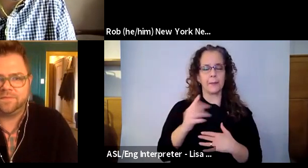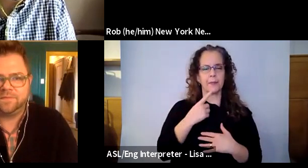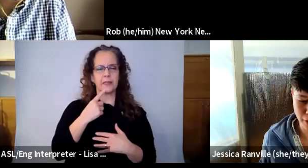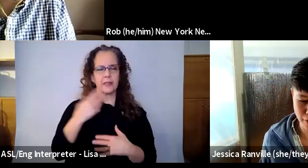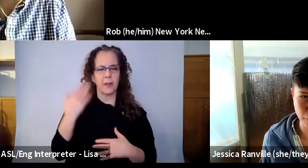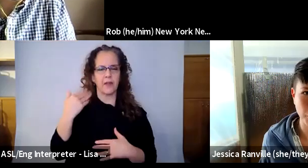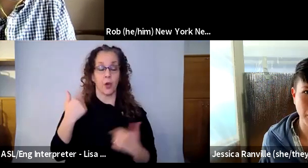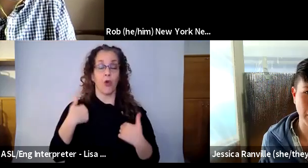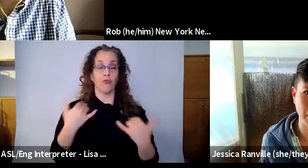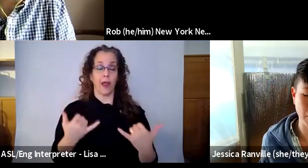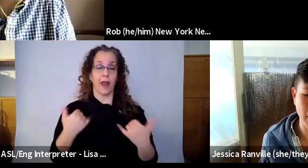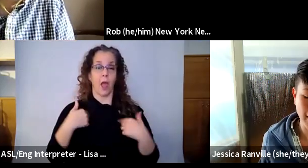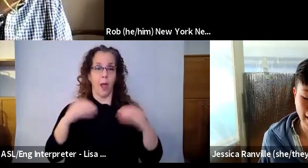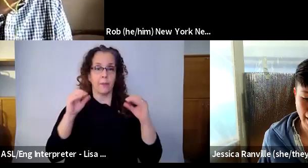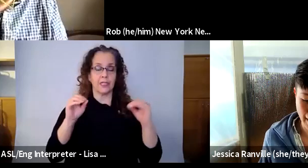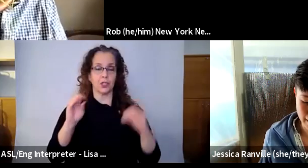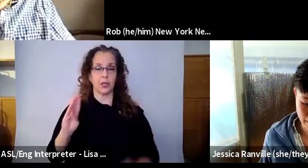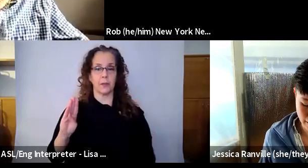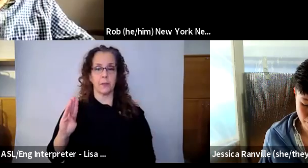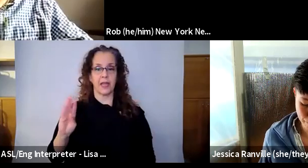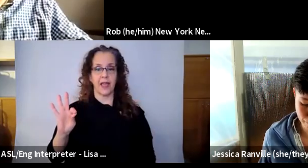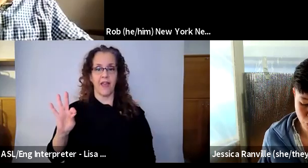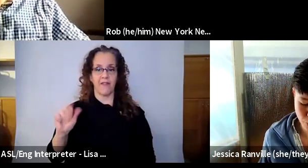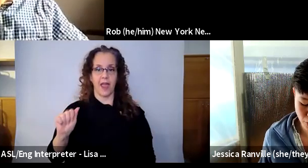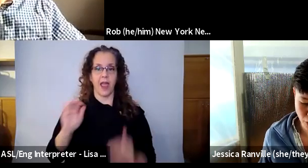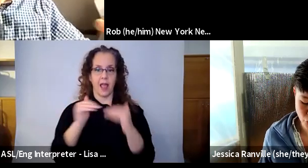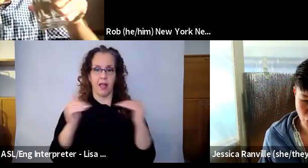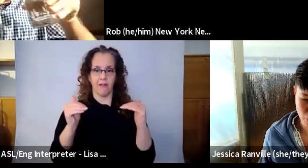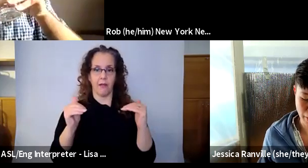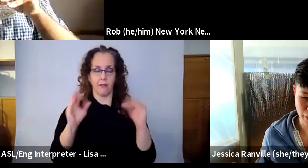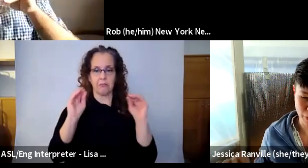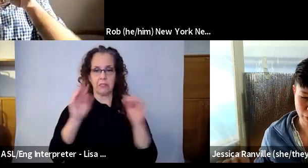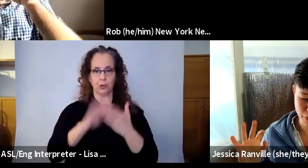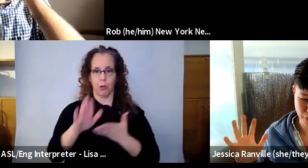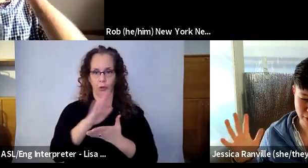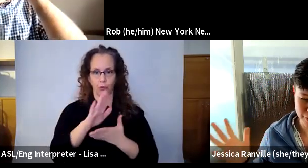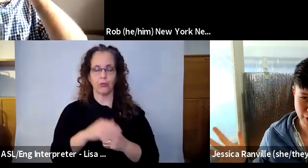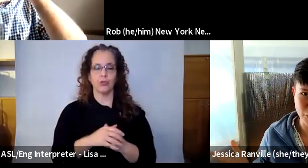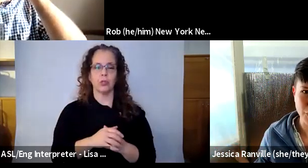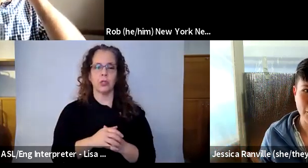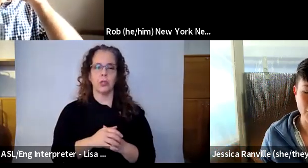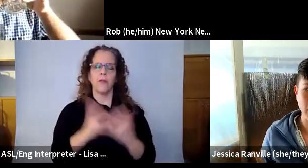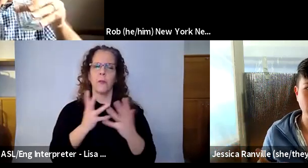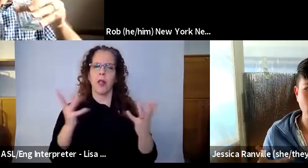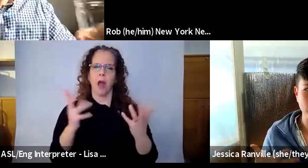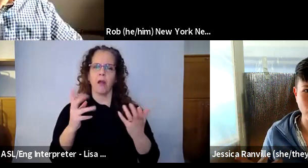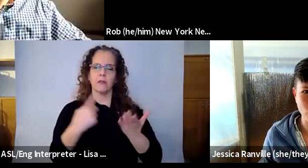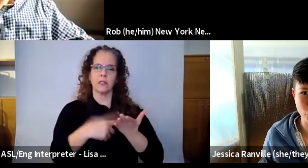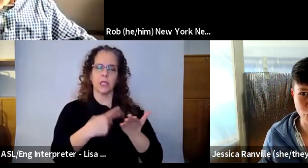teaching at the BFA level, and there's been a lot of talk about how there's a sense of safety that can happen when students